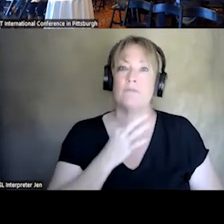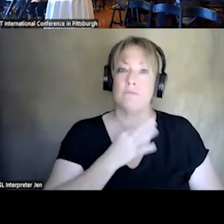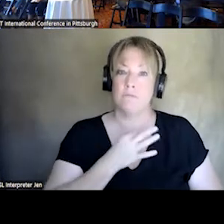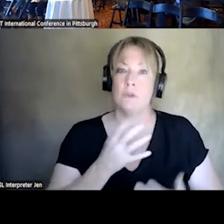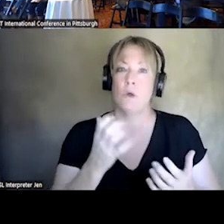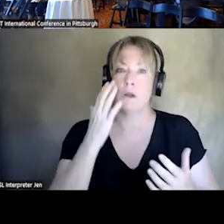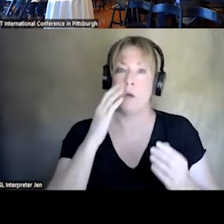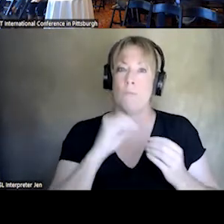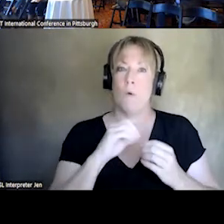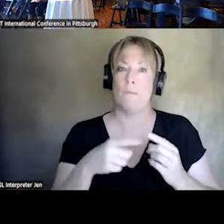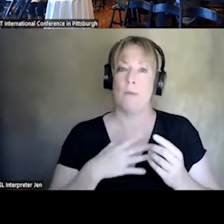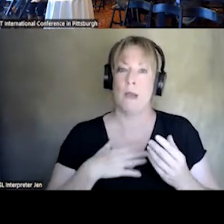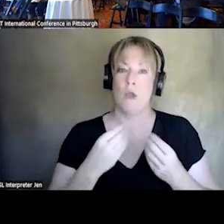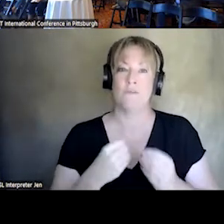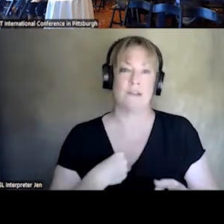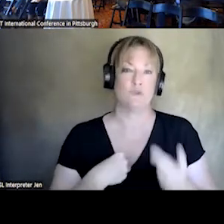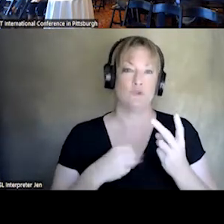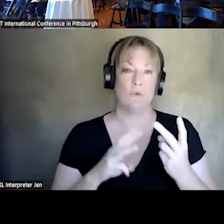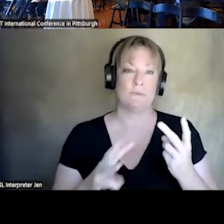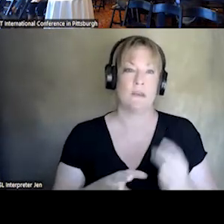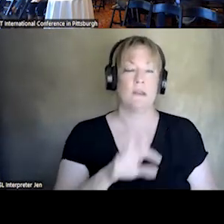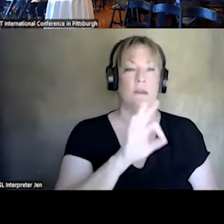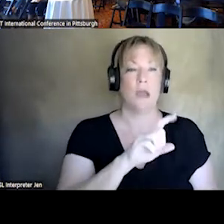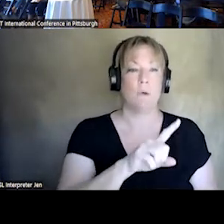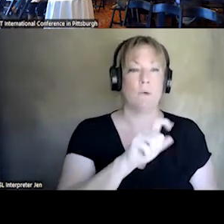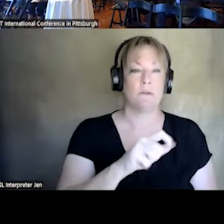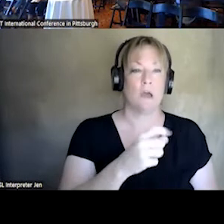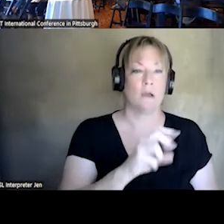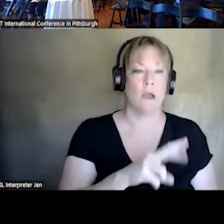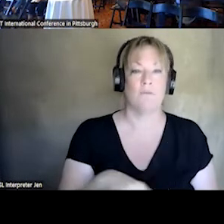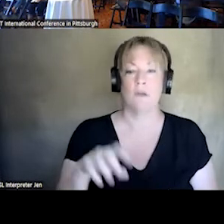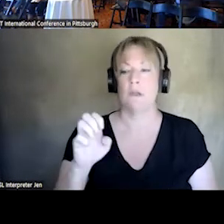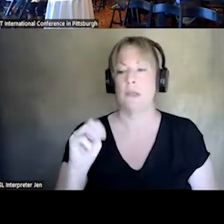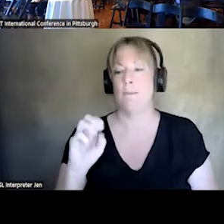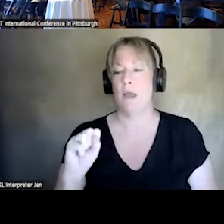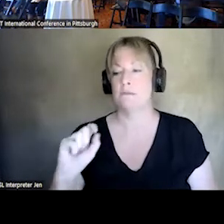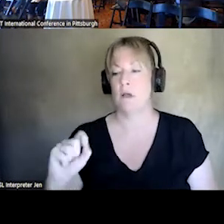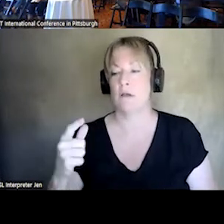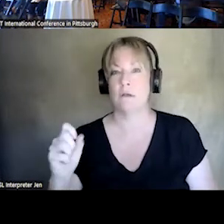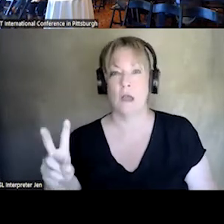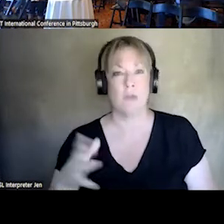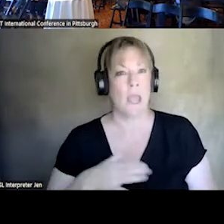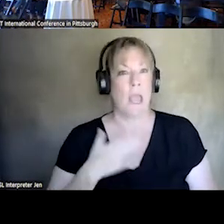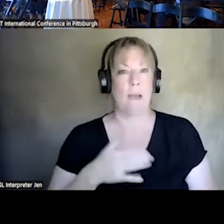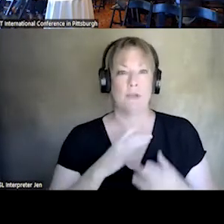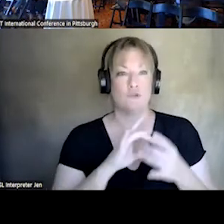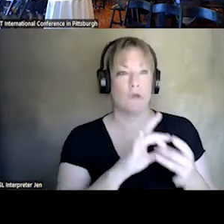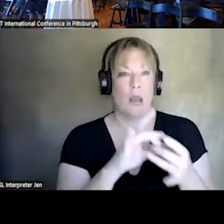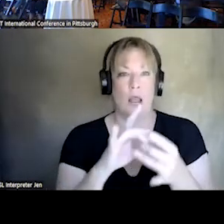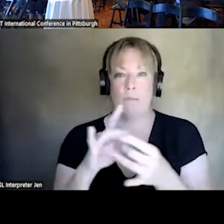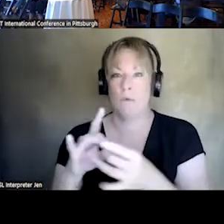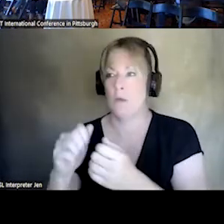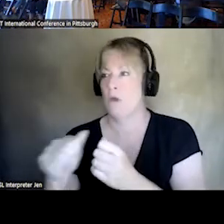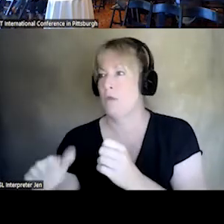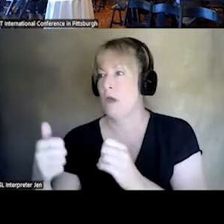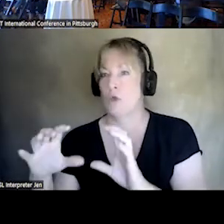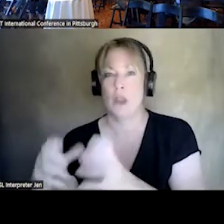WE MANAGE TWO WEB SITES. 911.GOV, EMS.GOV. ALWAYS HAPPY TO COLLABORATE WITH ENTITIES. WITH OUR PEERS